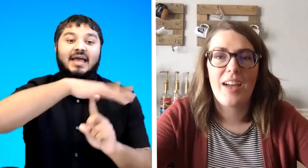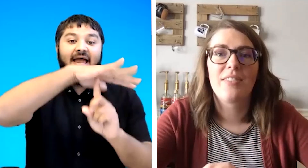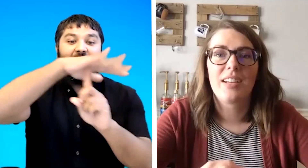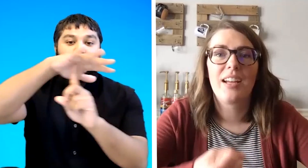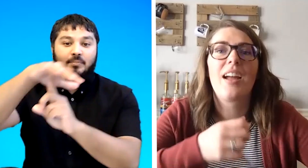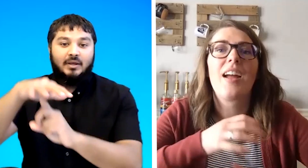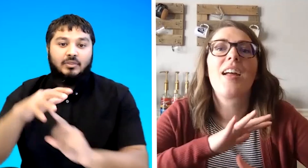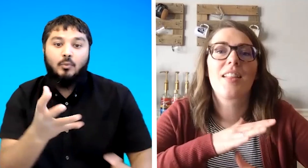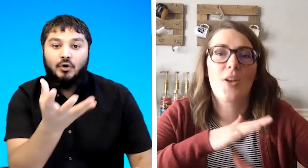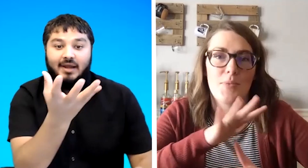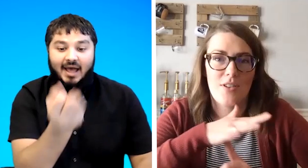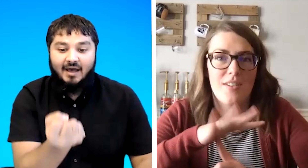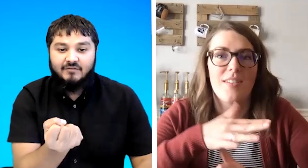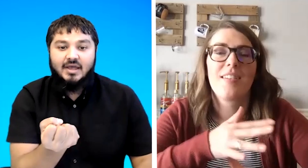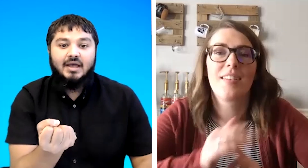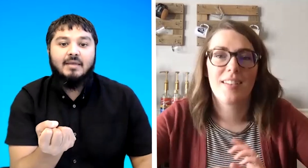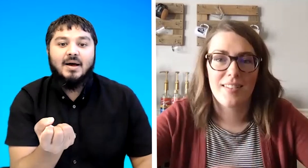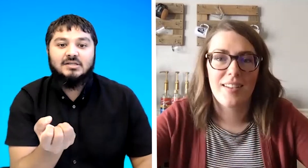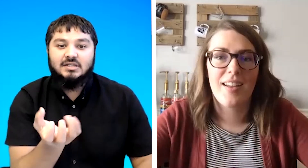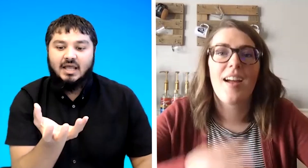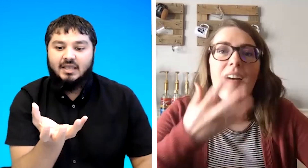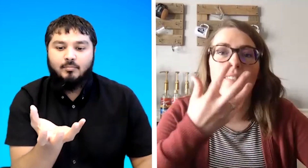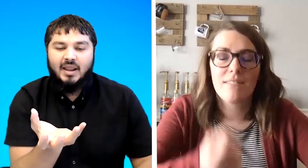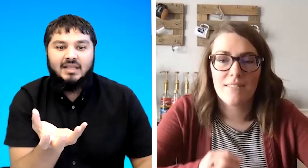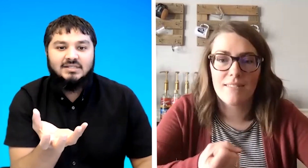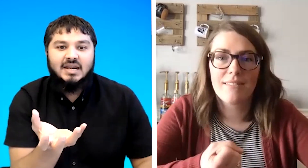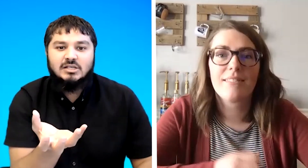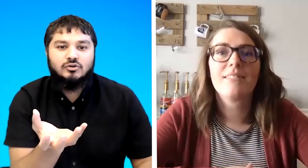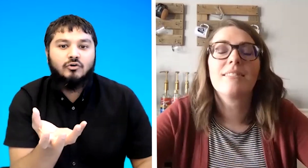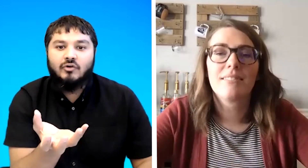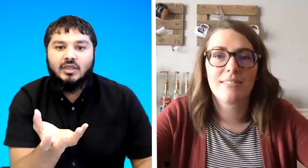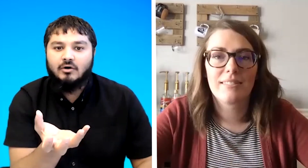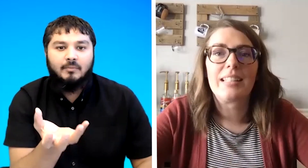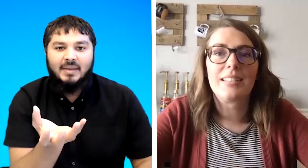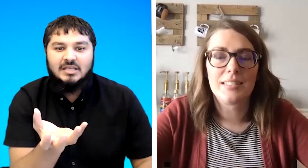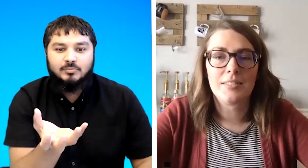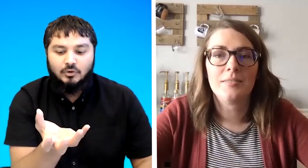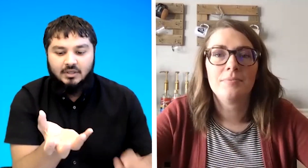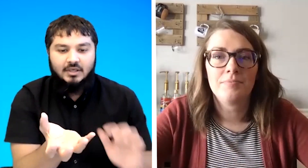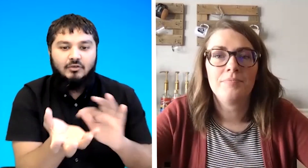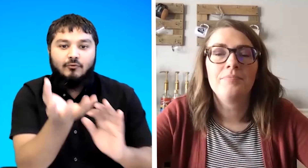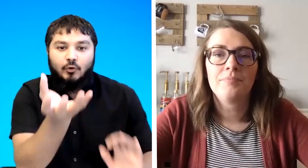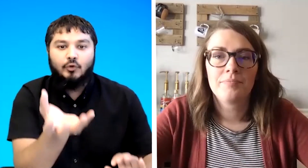helicopter the word have imagine like playing tennis or cricket or baseball you've caught